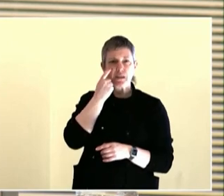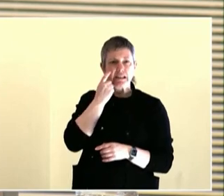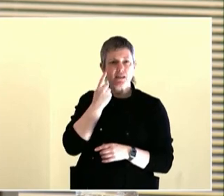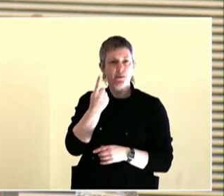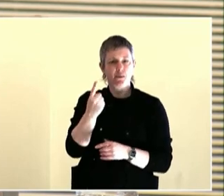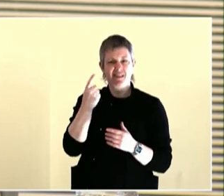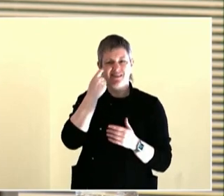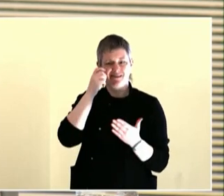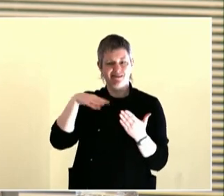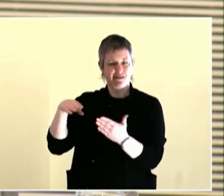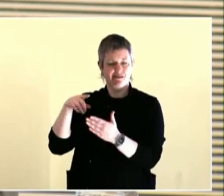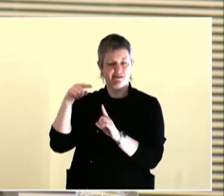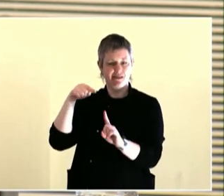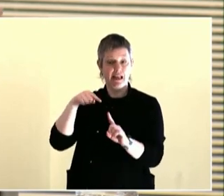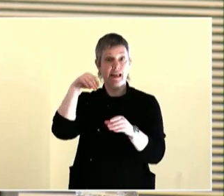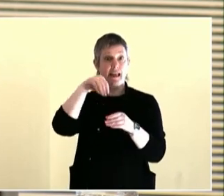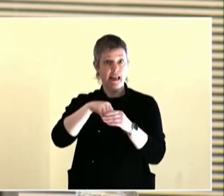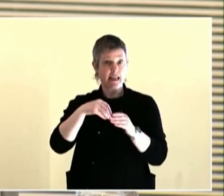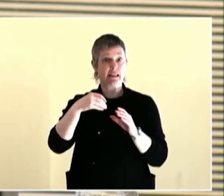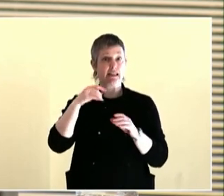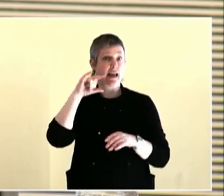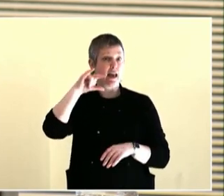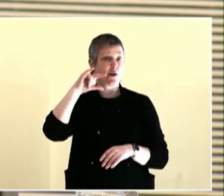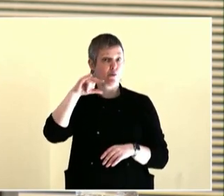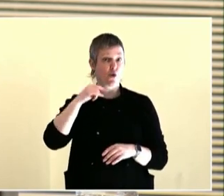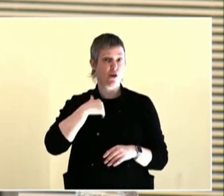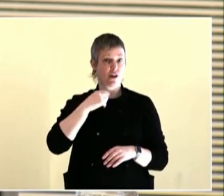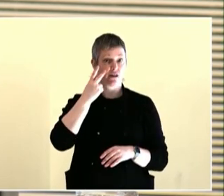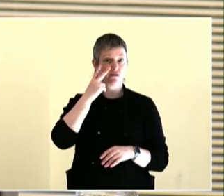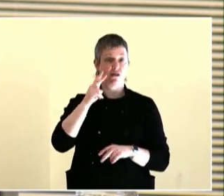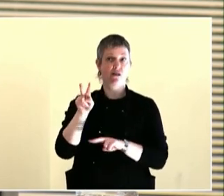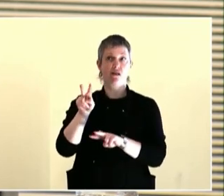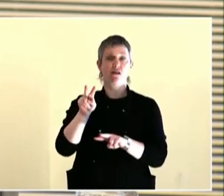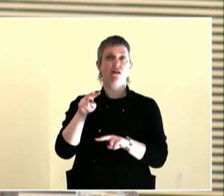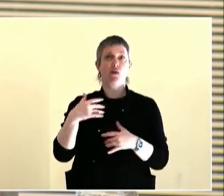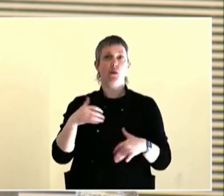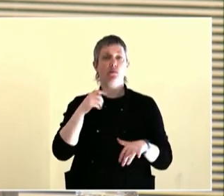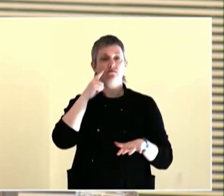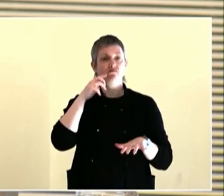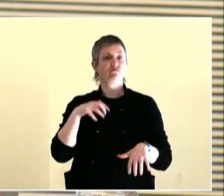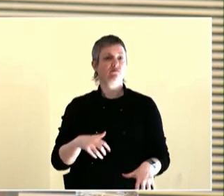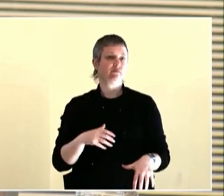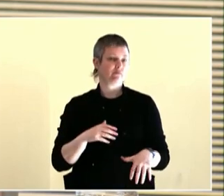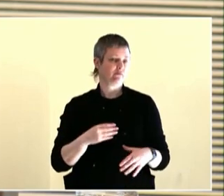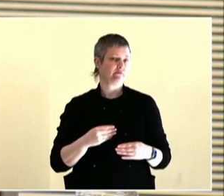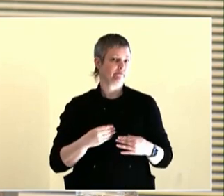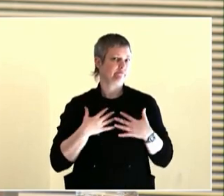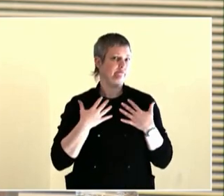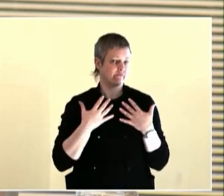all of these folks popular education methodology and taught them the value and the impact that could have in policy-making